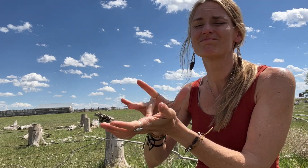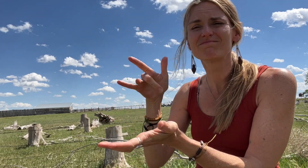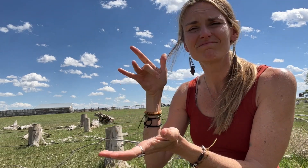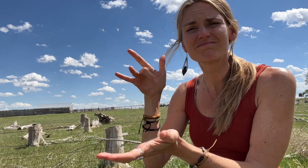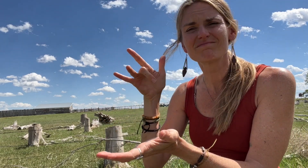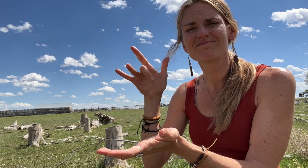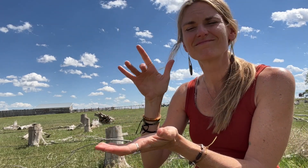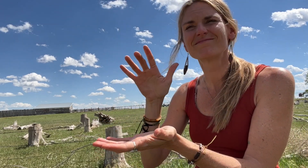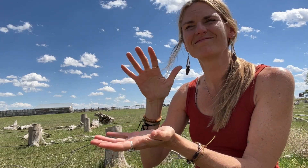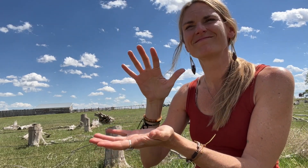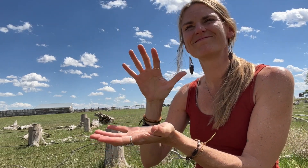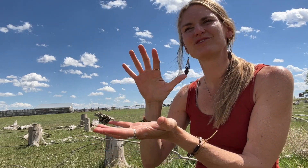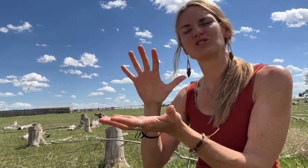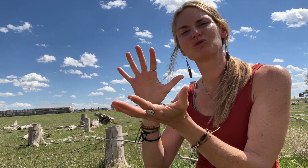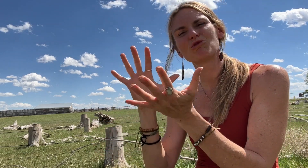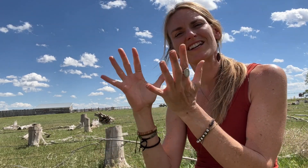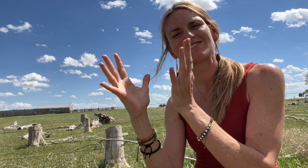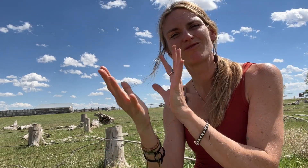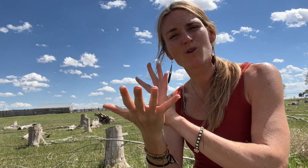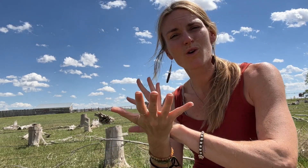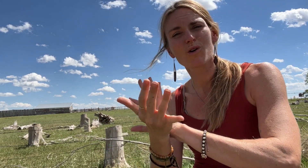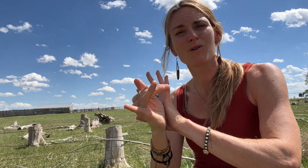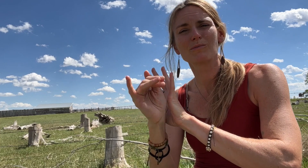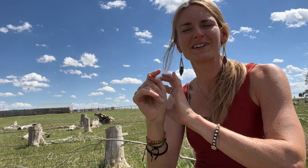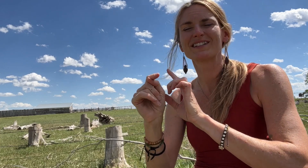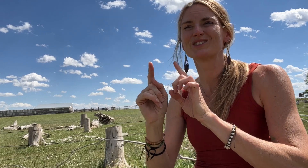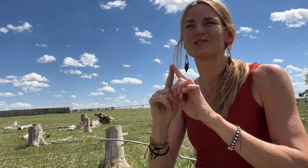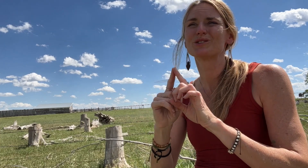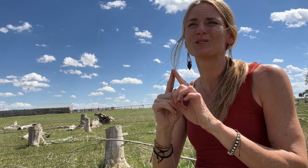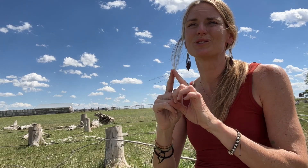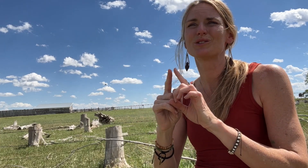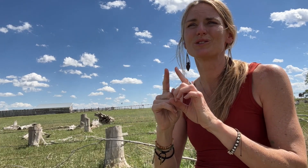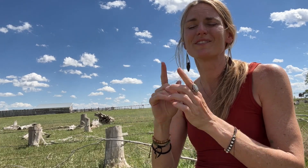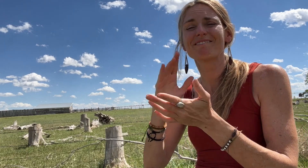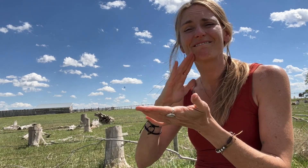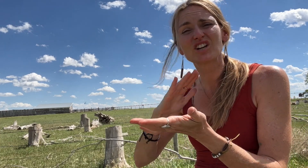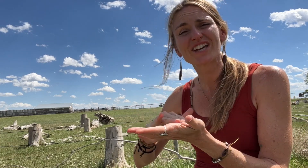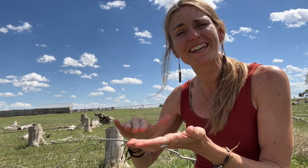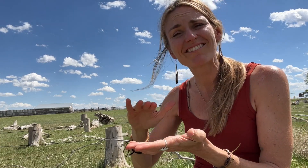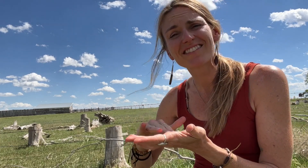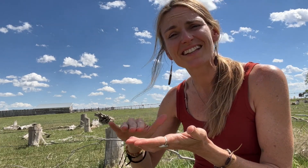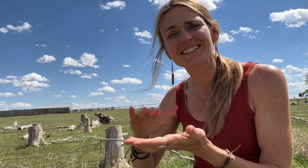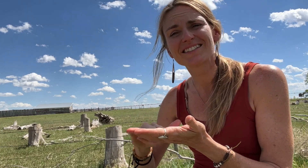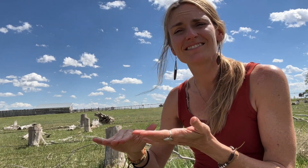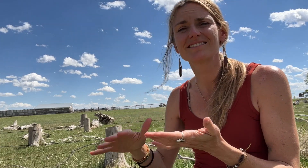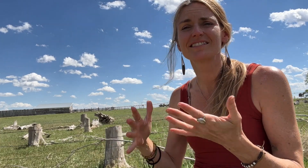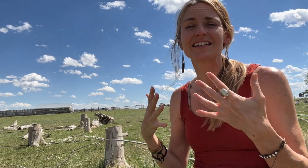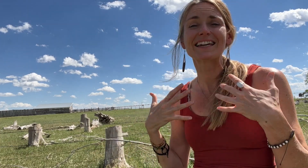and exploitation must be transformed into forgiveness